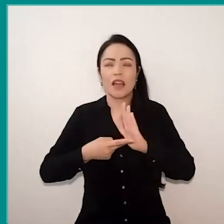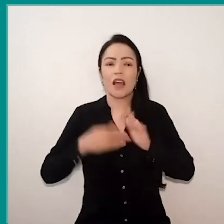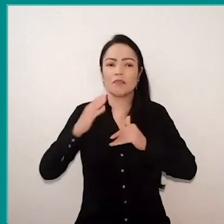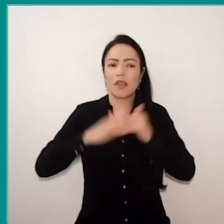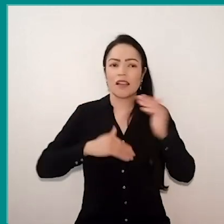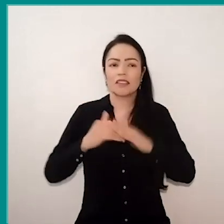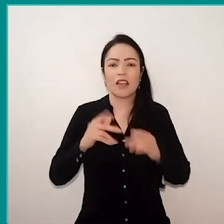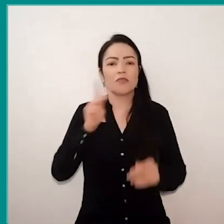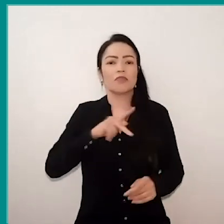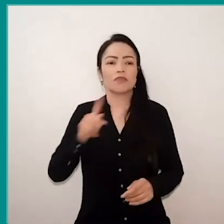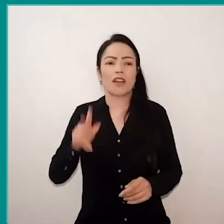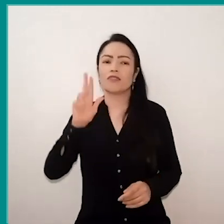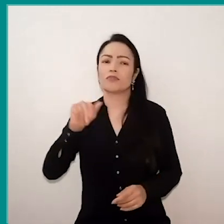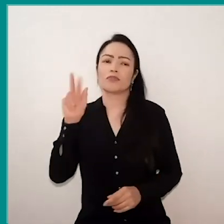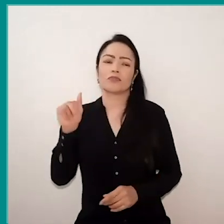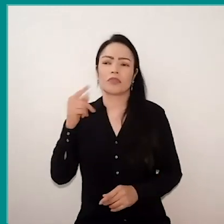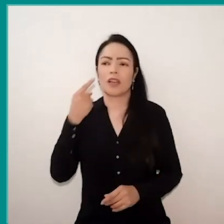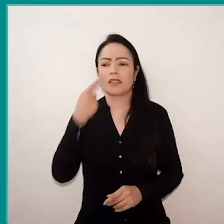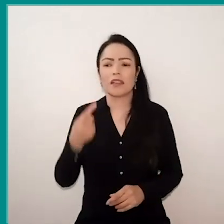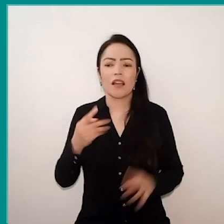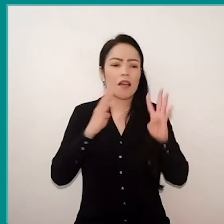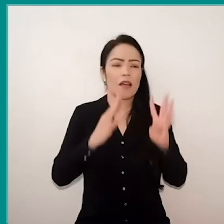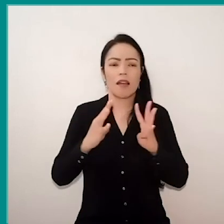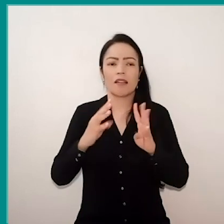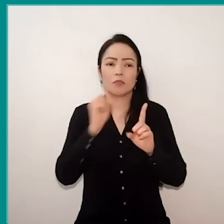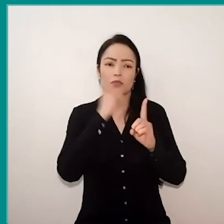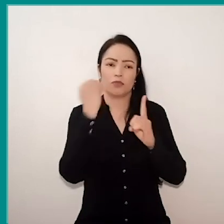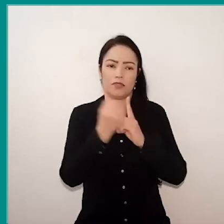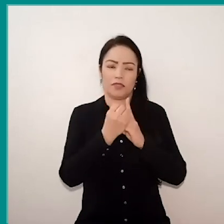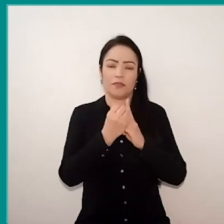And never stop looking for this social because if the teacher does that,